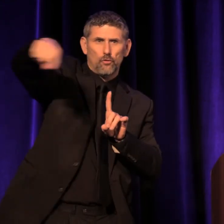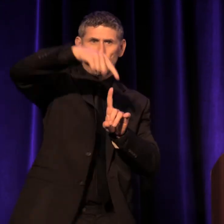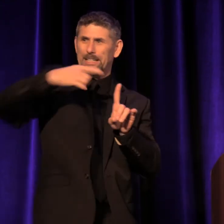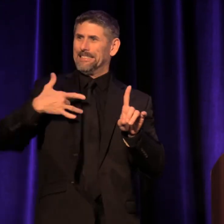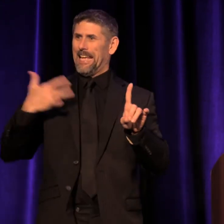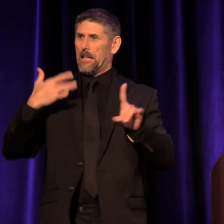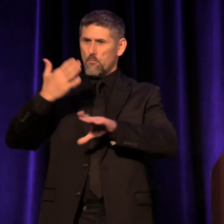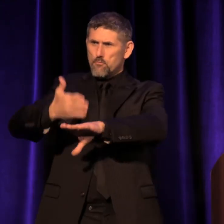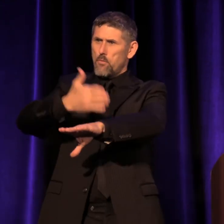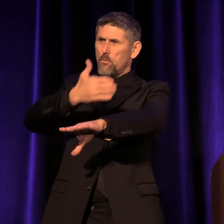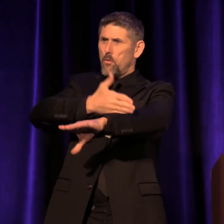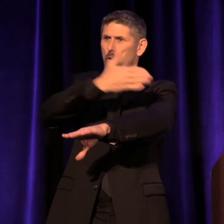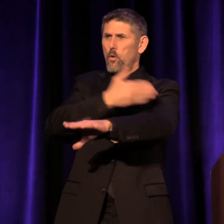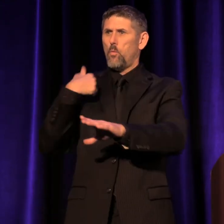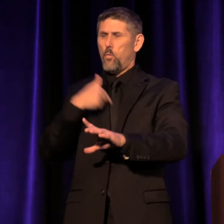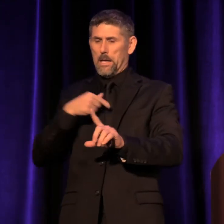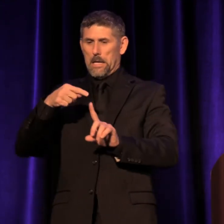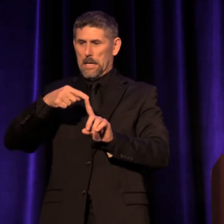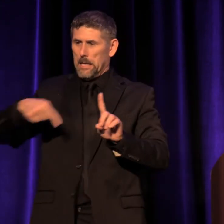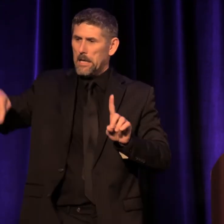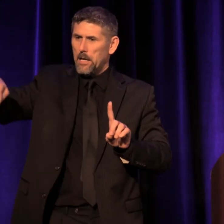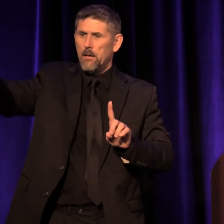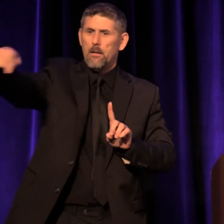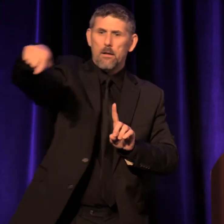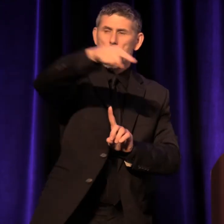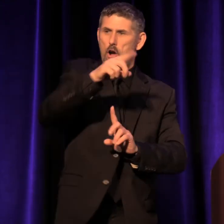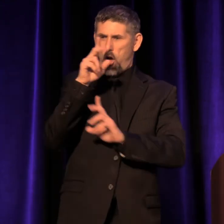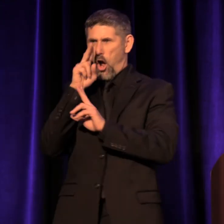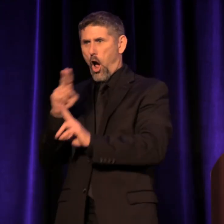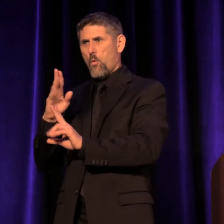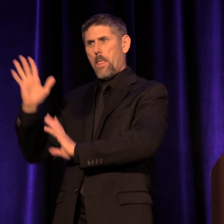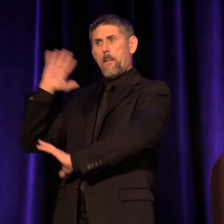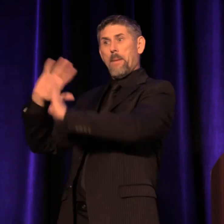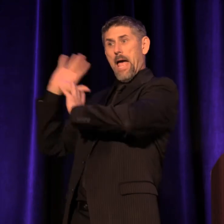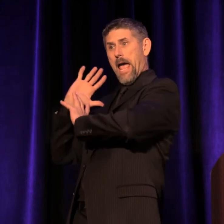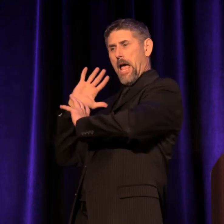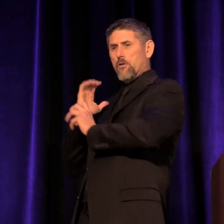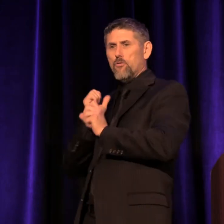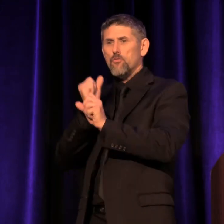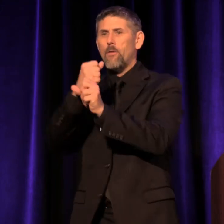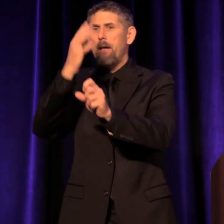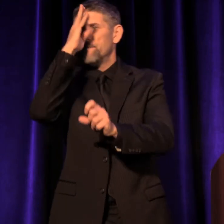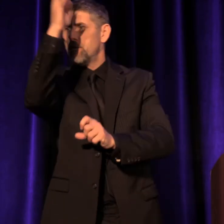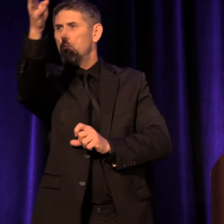that we're always somewhere between honoring the past and creating the future